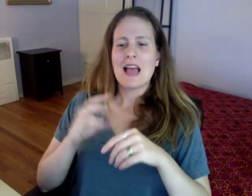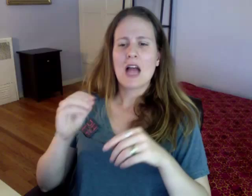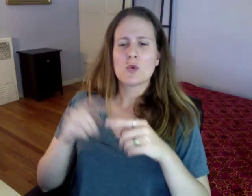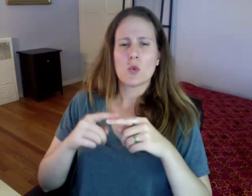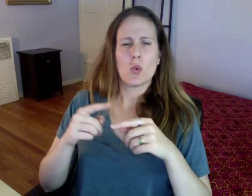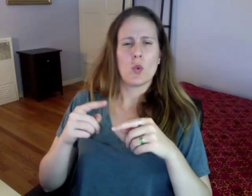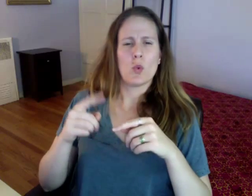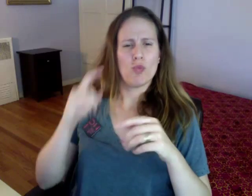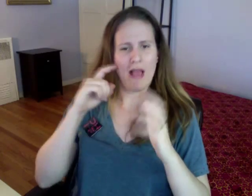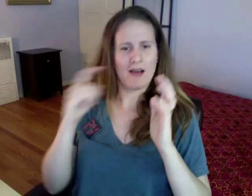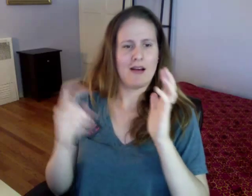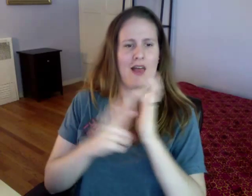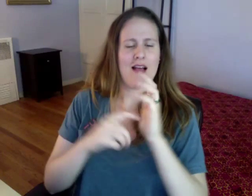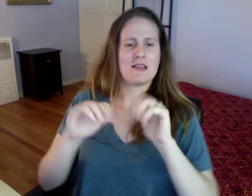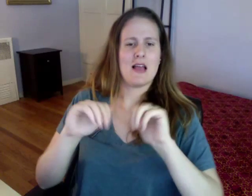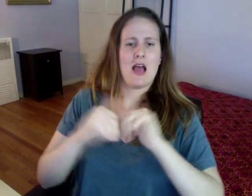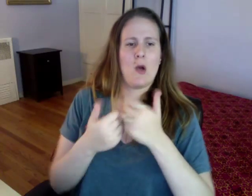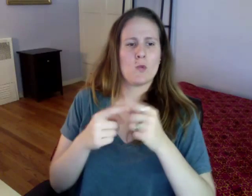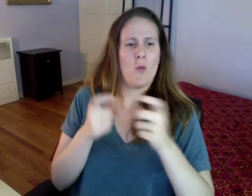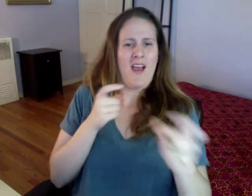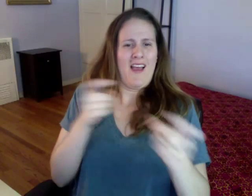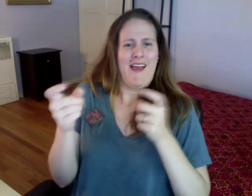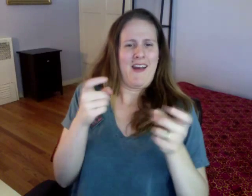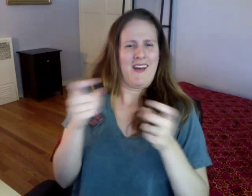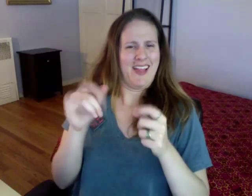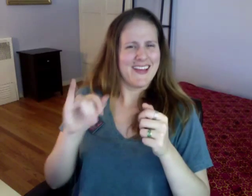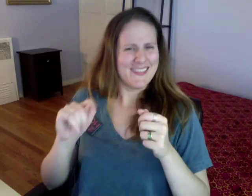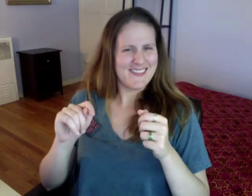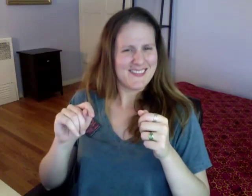And to recognize how to handle it.